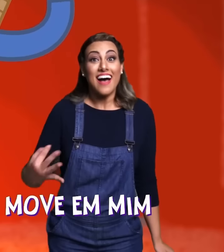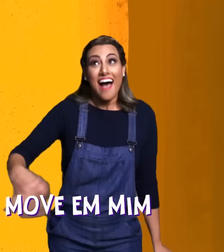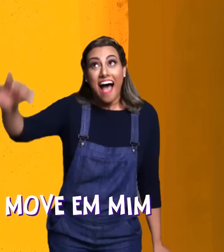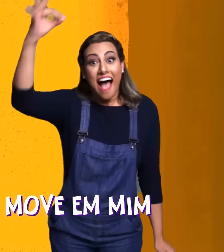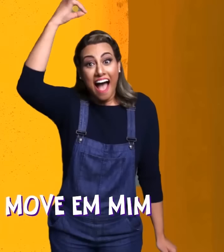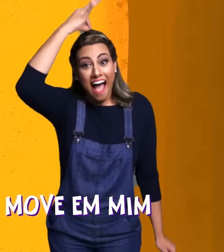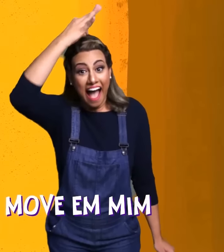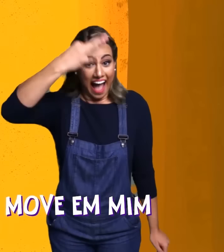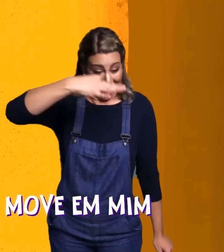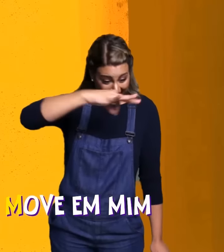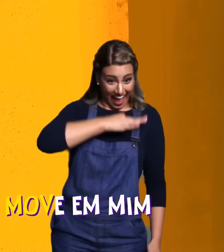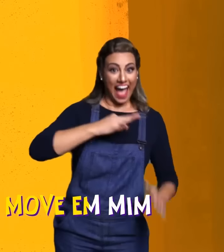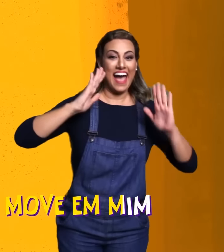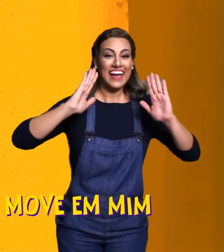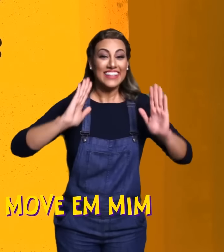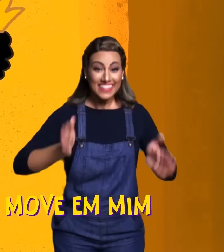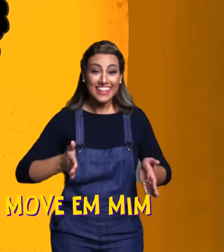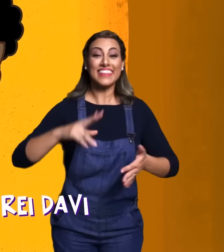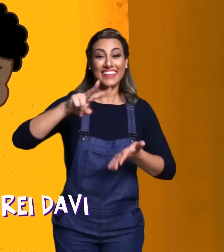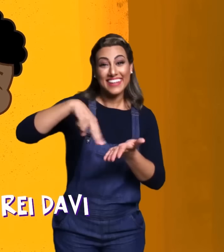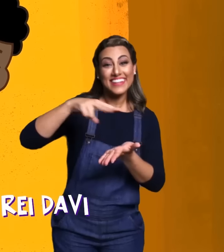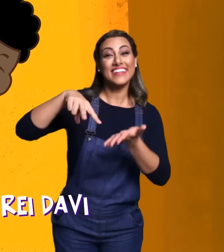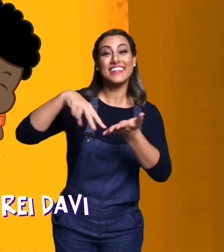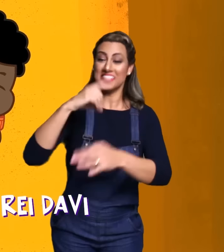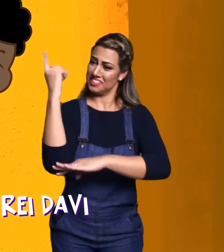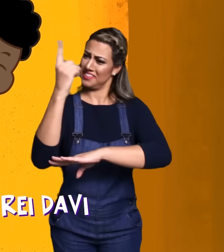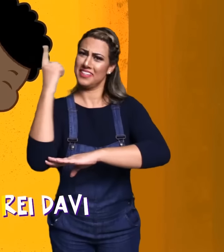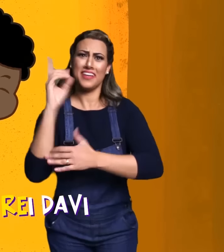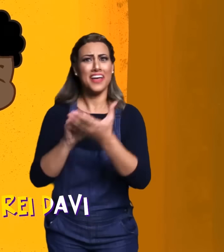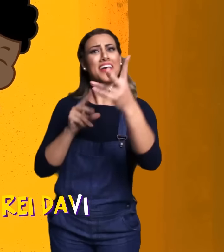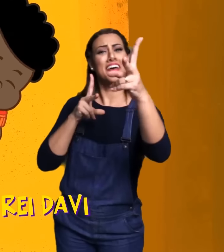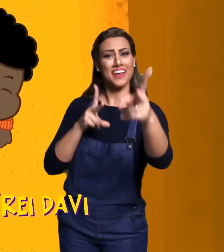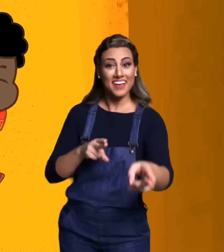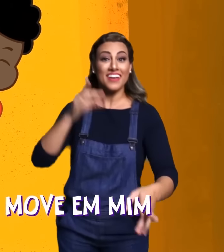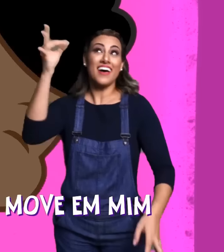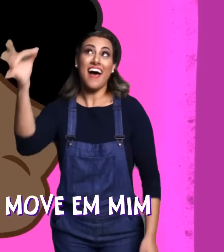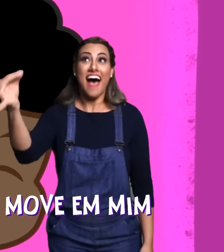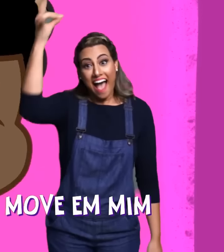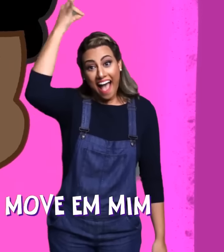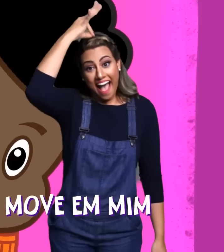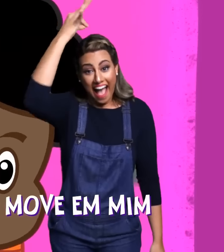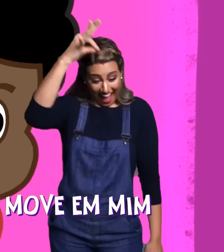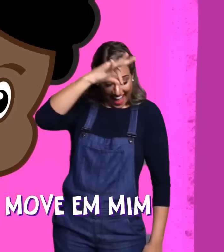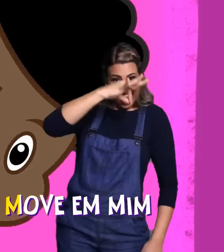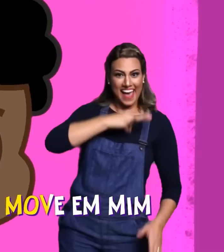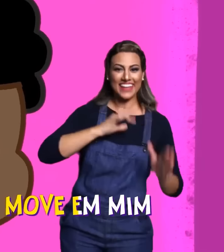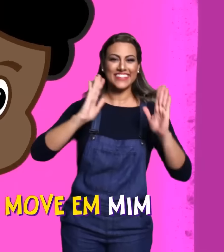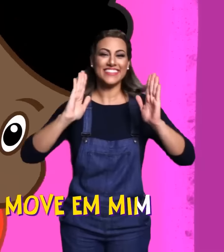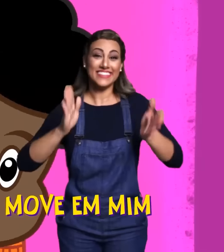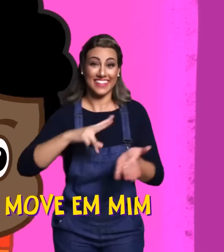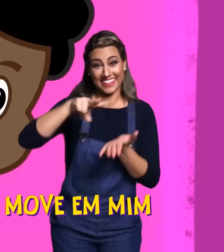IF THE SPIRIT OF GOD MOVES IN ME I DANCE LIKE KING DAVID IF THE SPIRIT OF GOD MOVES IN ME I